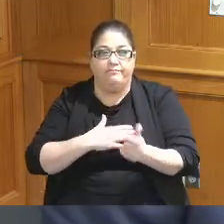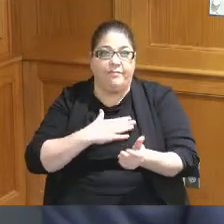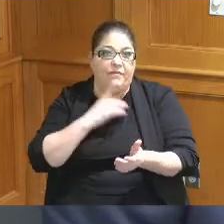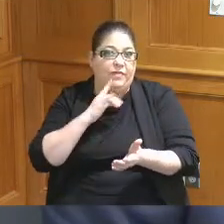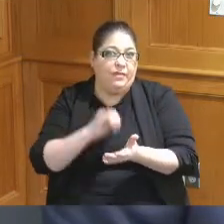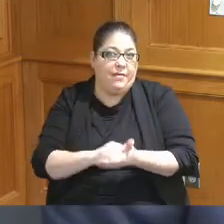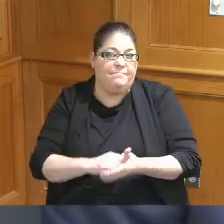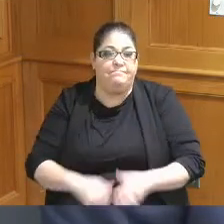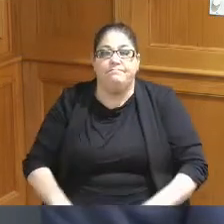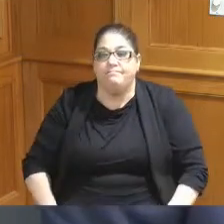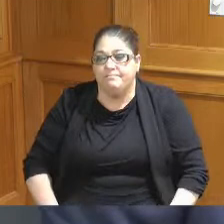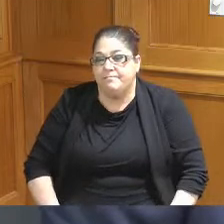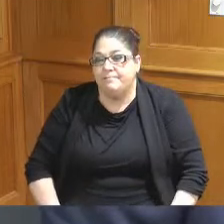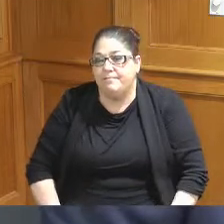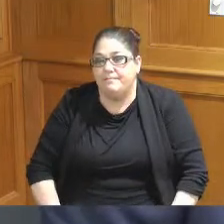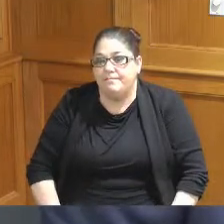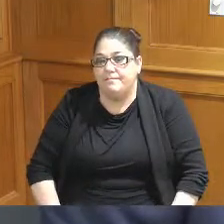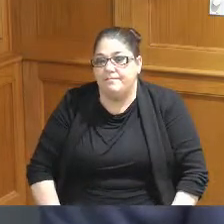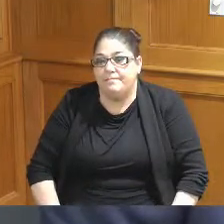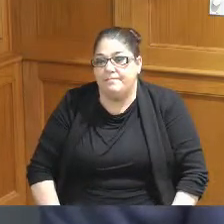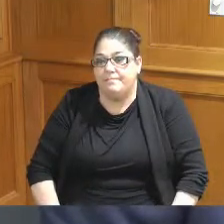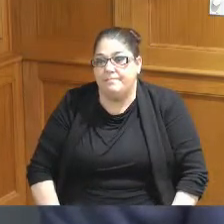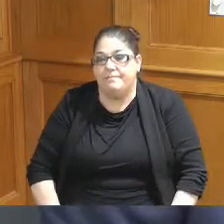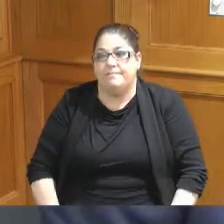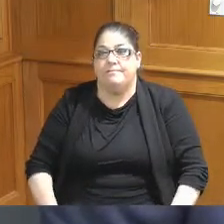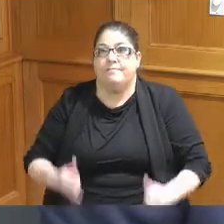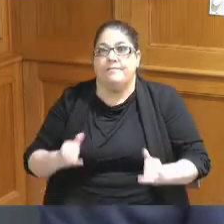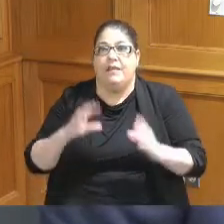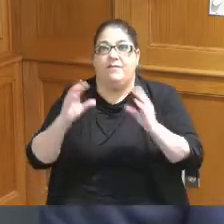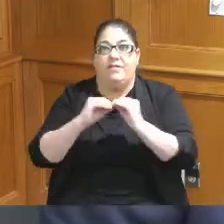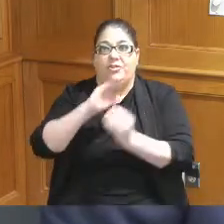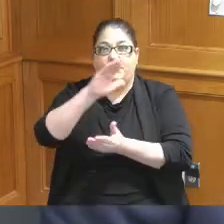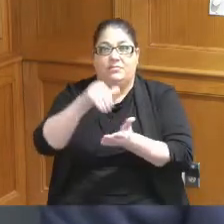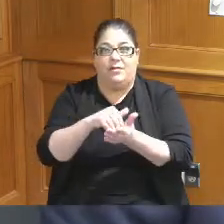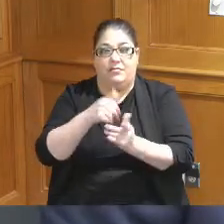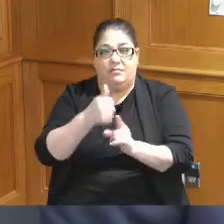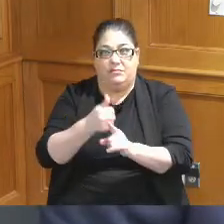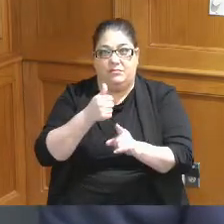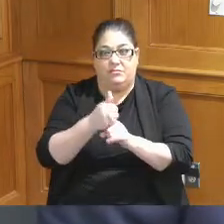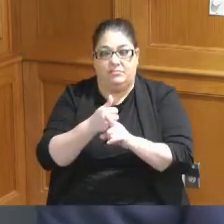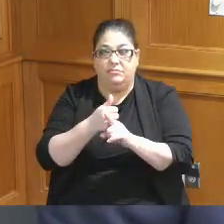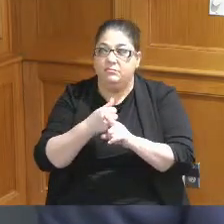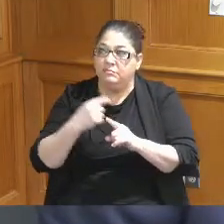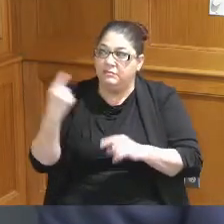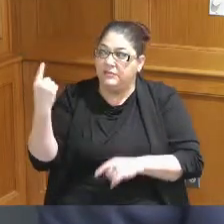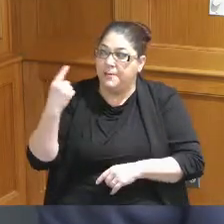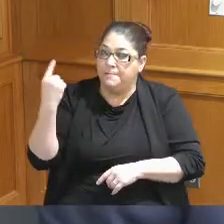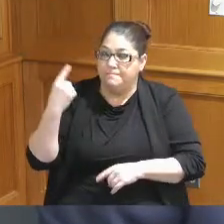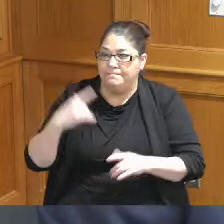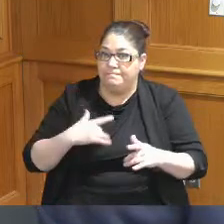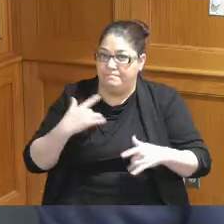think that the potential here of the convention center is something that I am excited about I